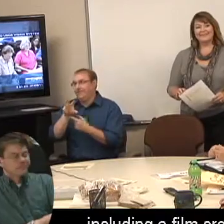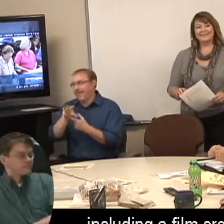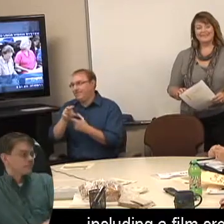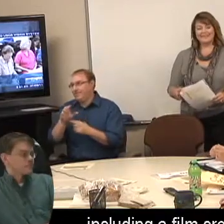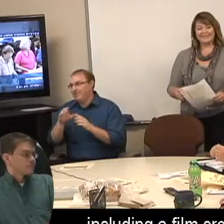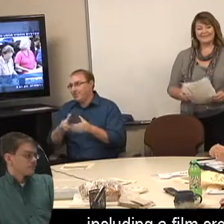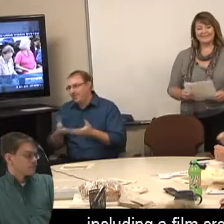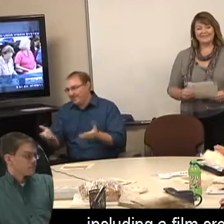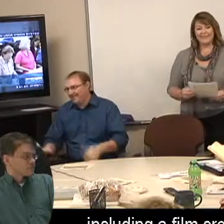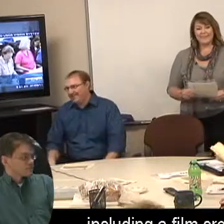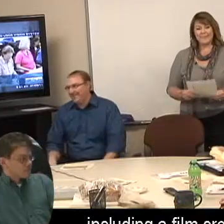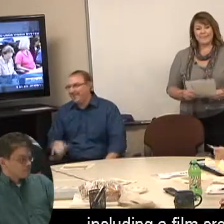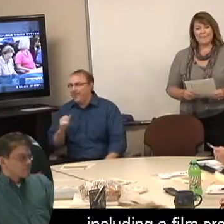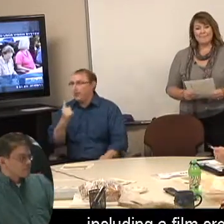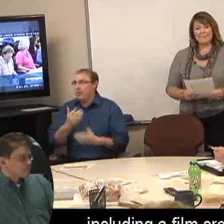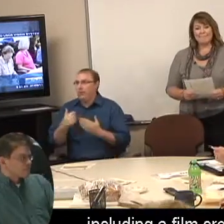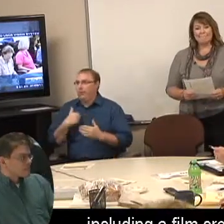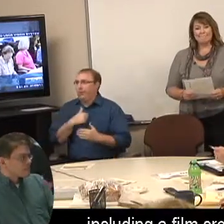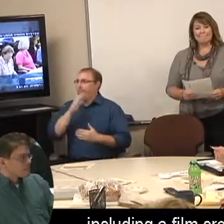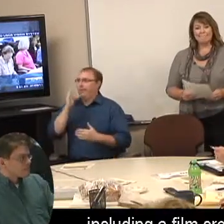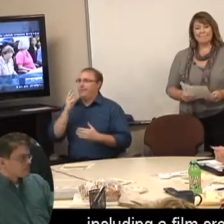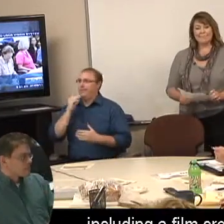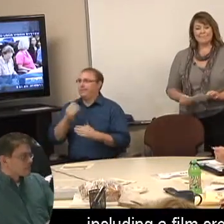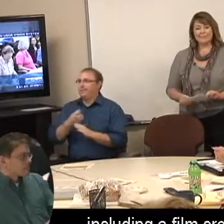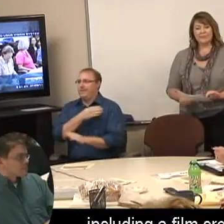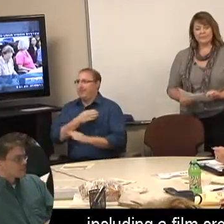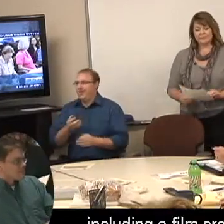including a film crew.